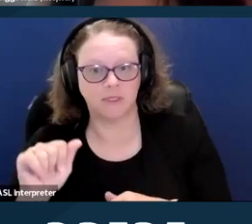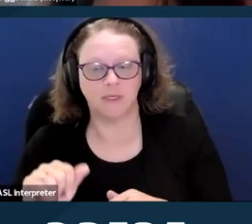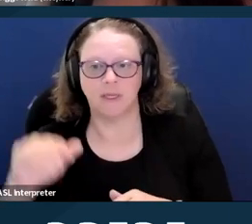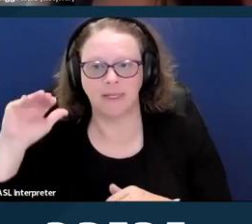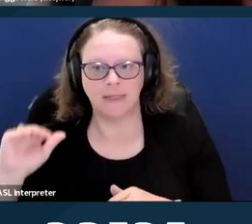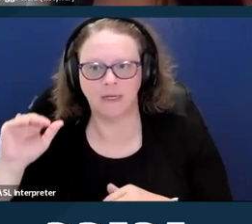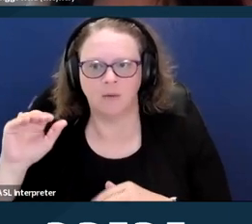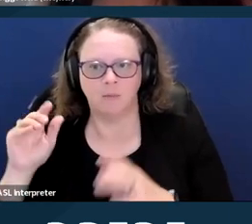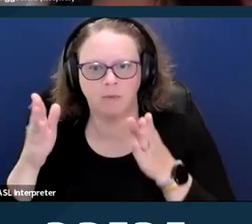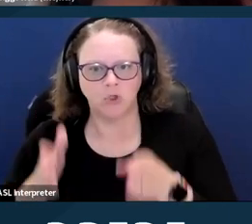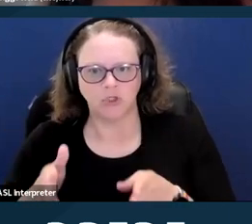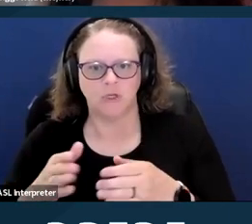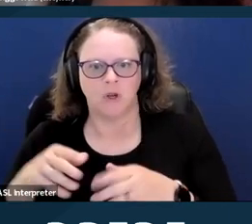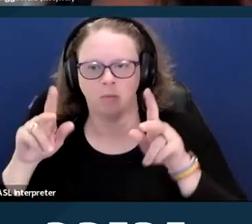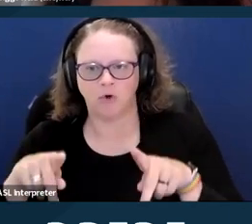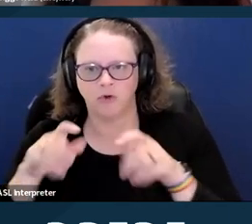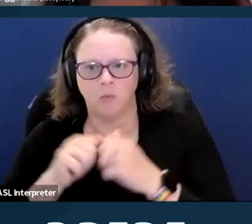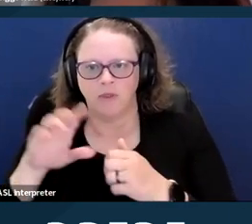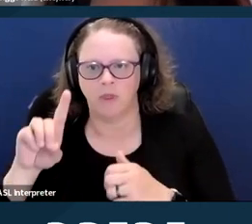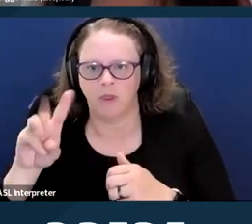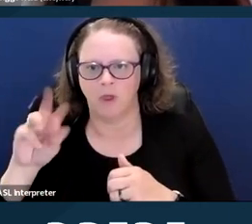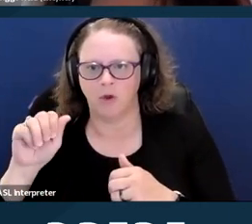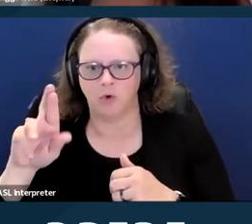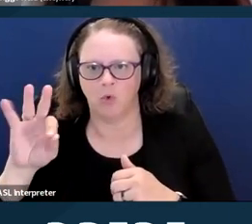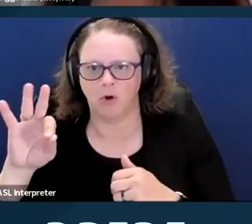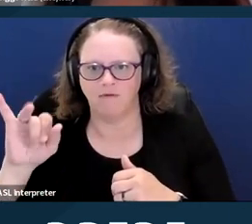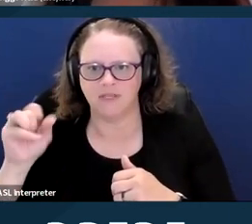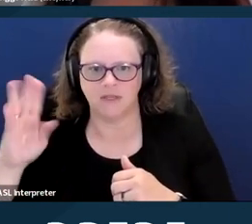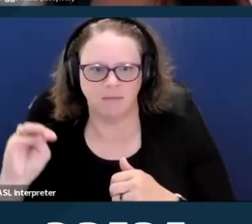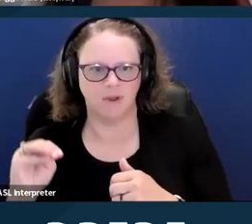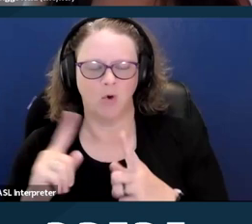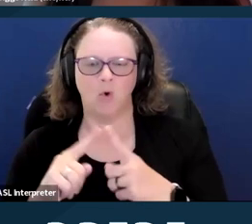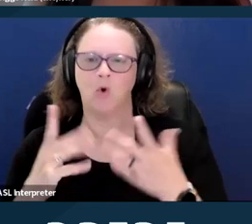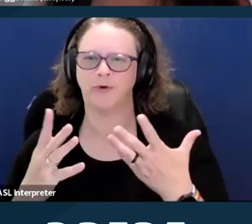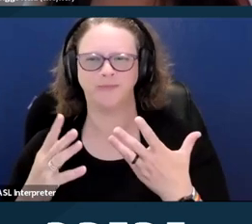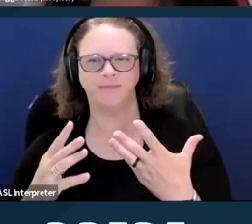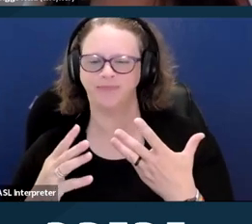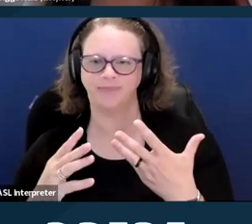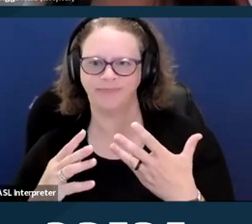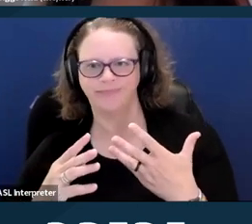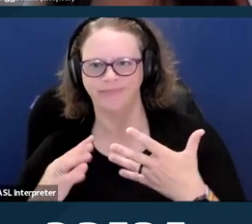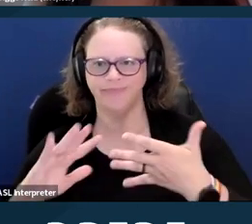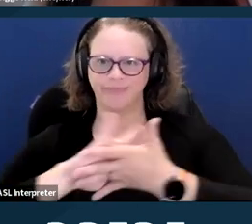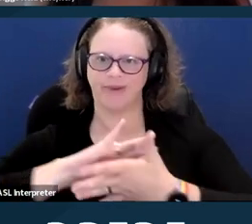Euphemisms like mind of a child, instead of doing that, describe concretely the impacts of an intellectual